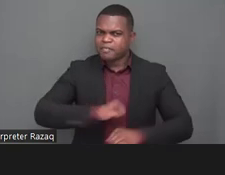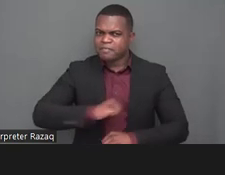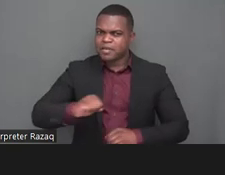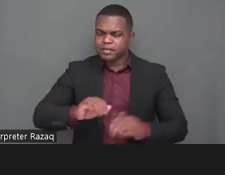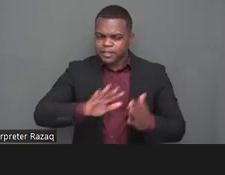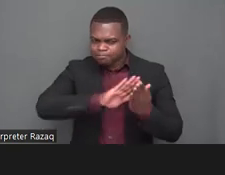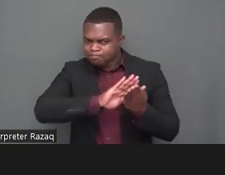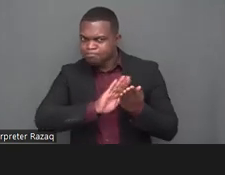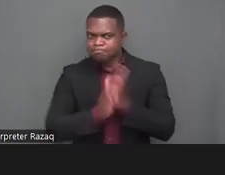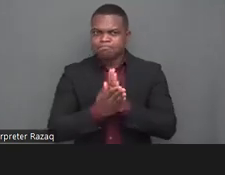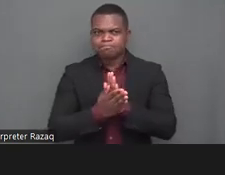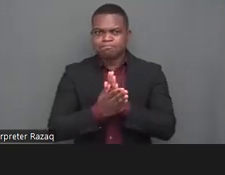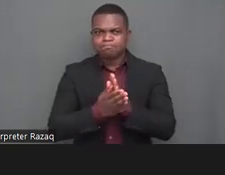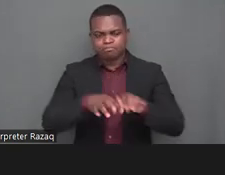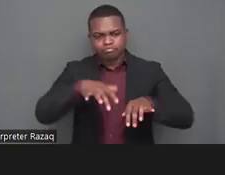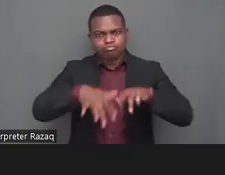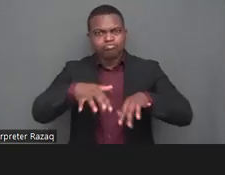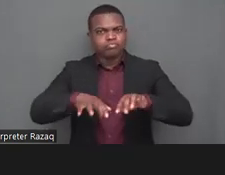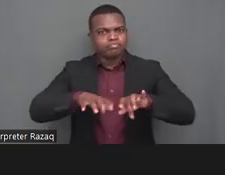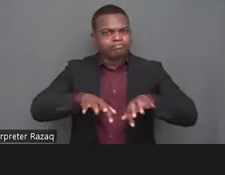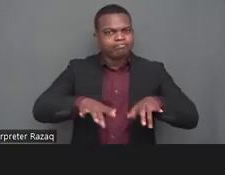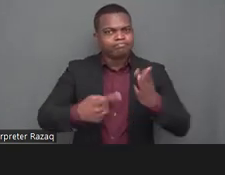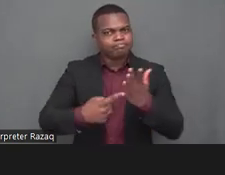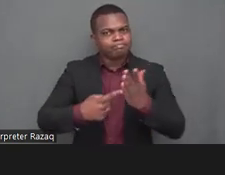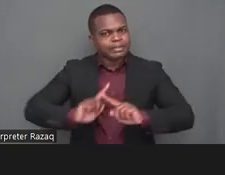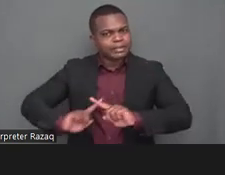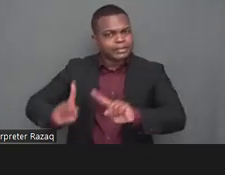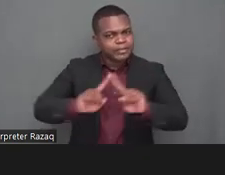eliminate all of the breaches that can